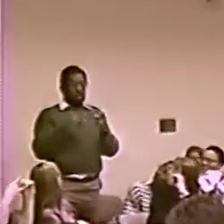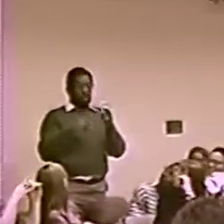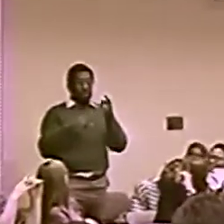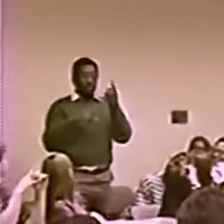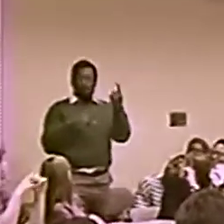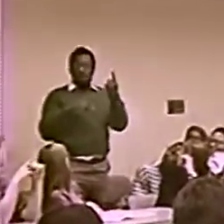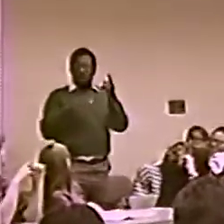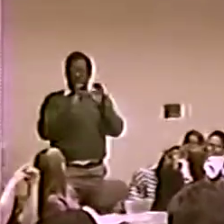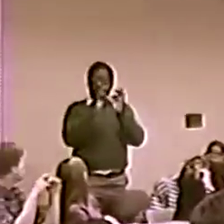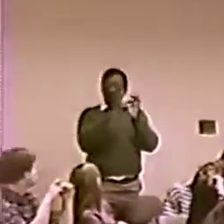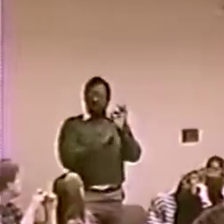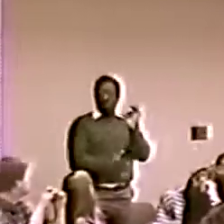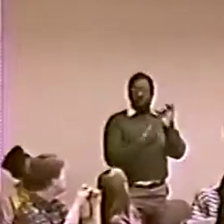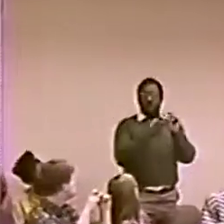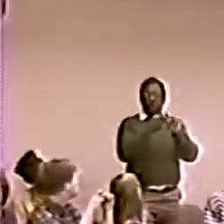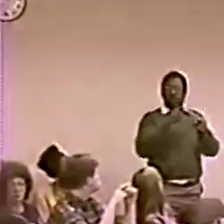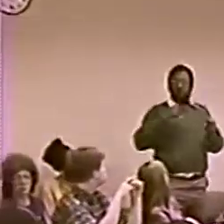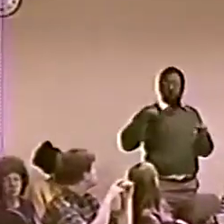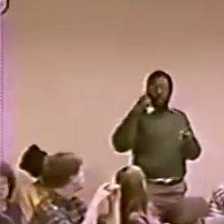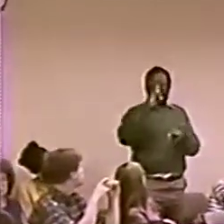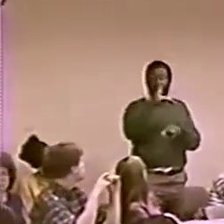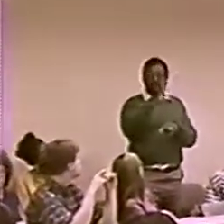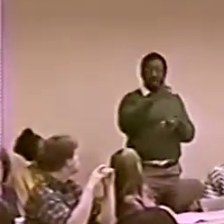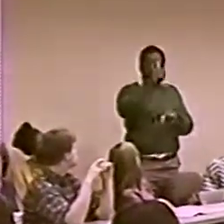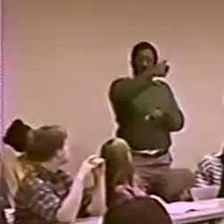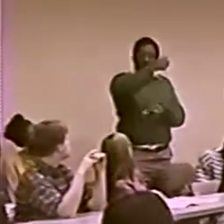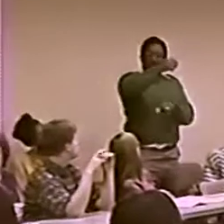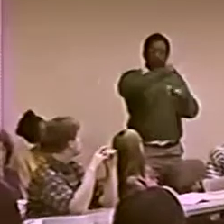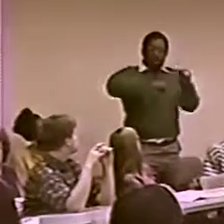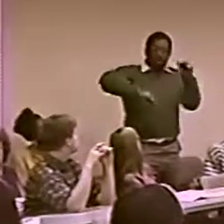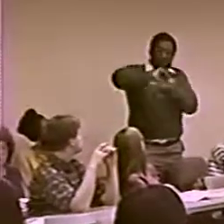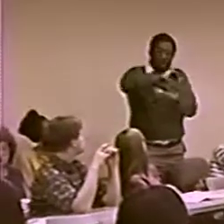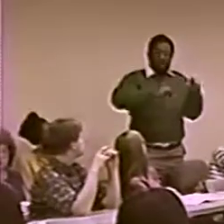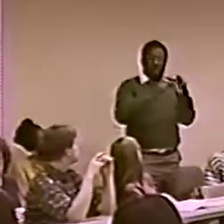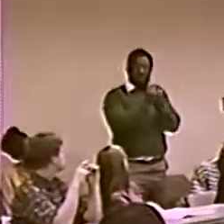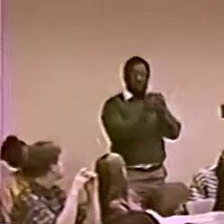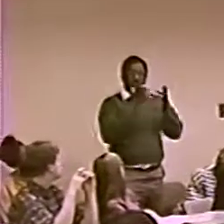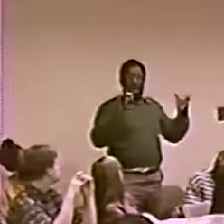OK, WELL, I'LL GIVE YOU A LITTLE MORE INFORMATION THEN ABOUT BLACK INTERPRETERS LIKE...